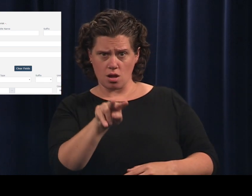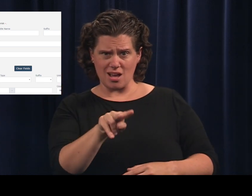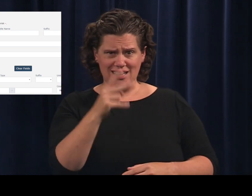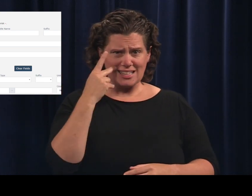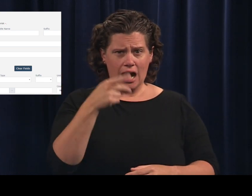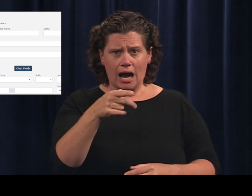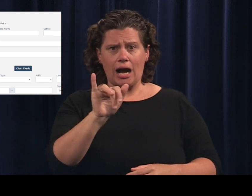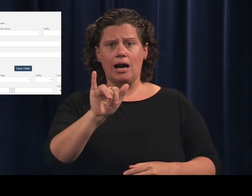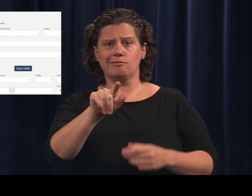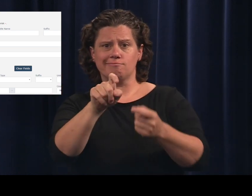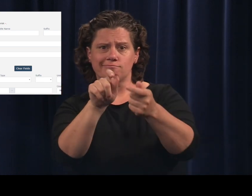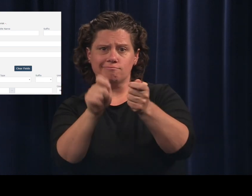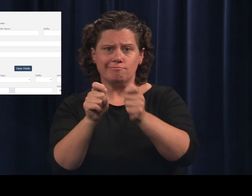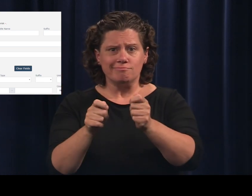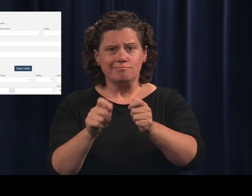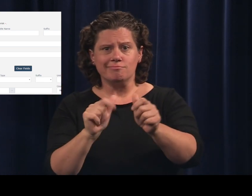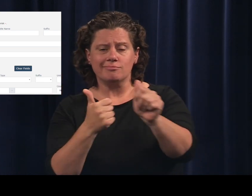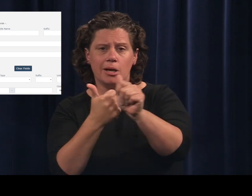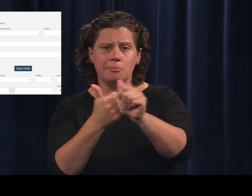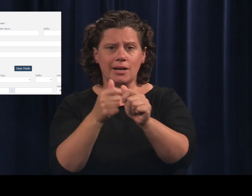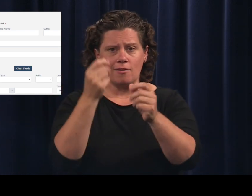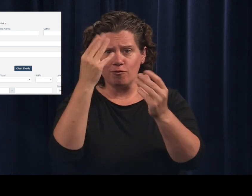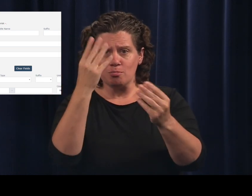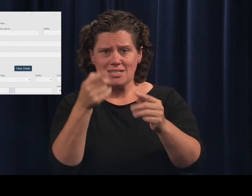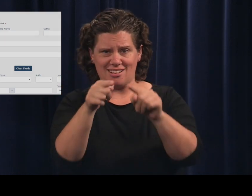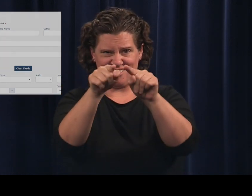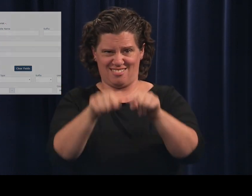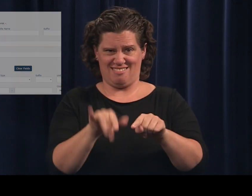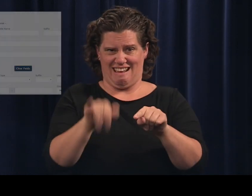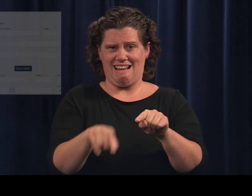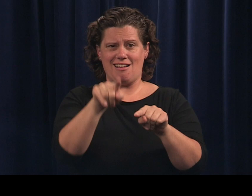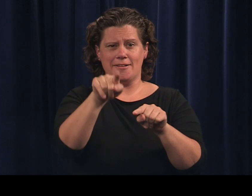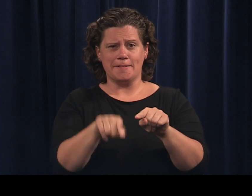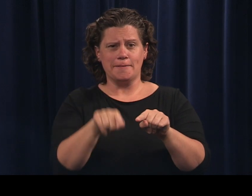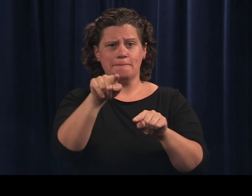Update any information you need to here.